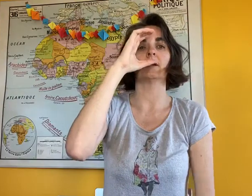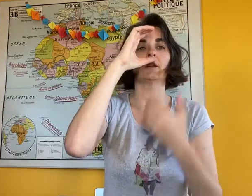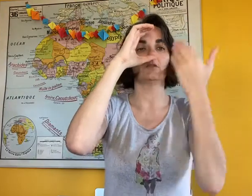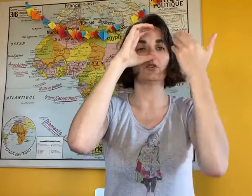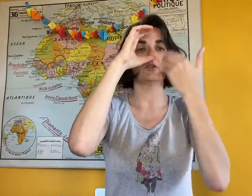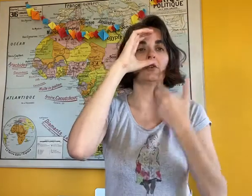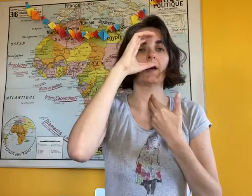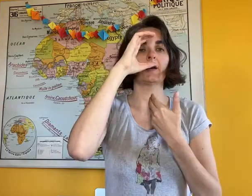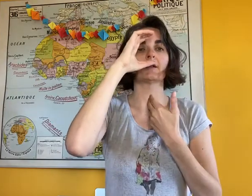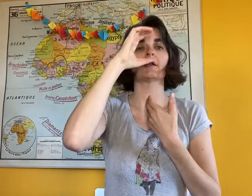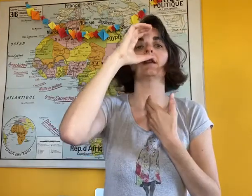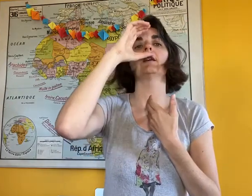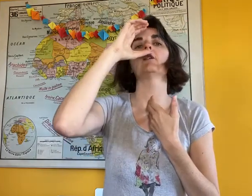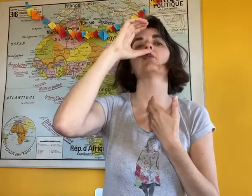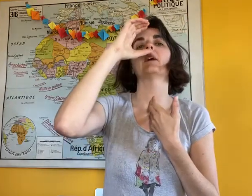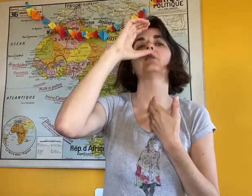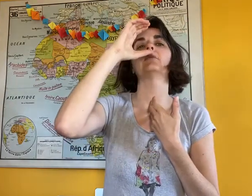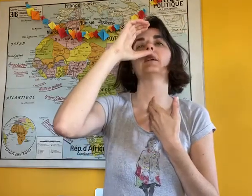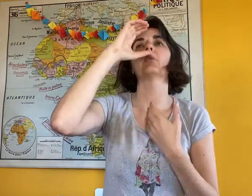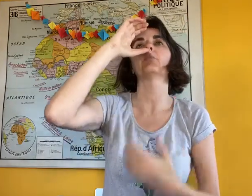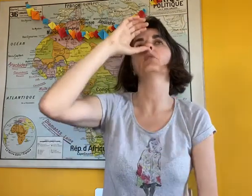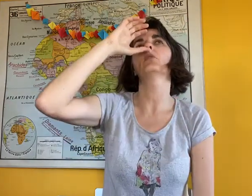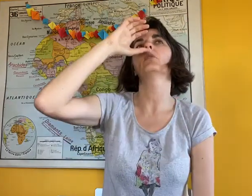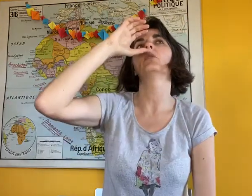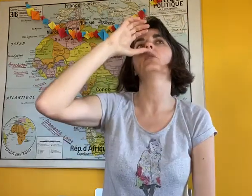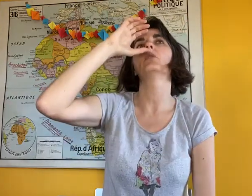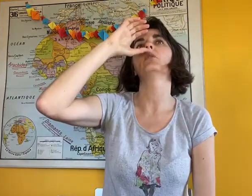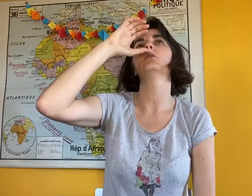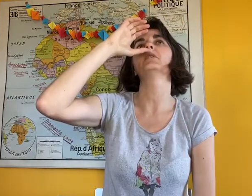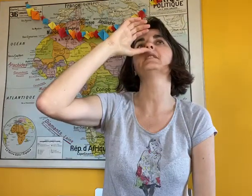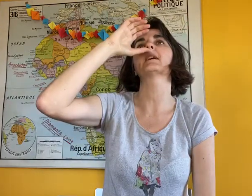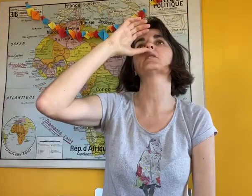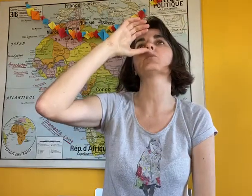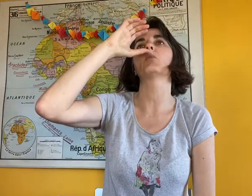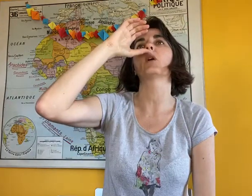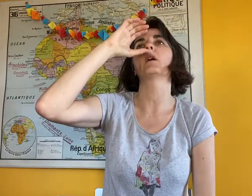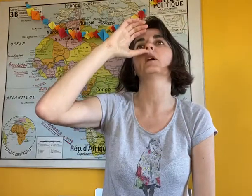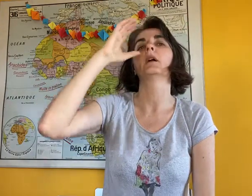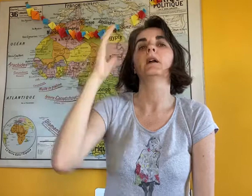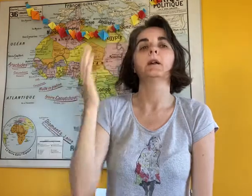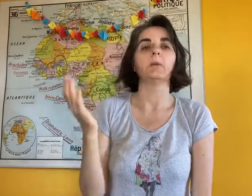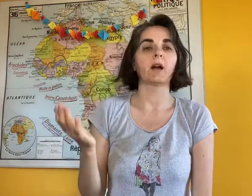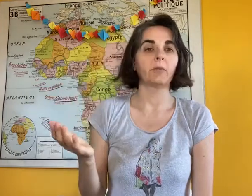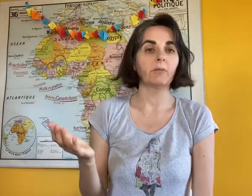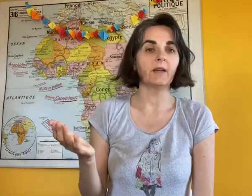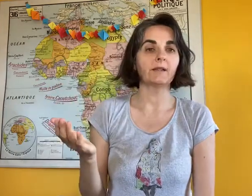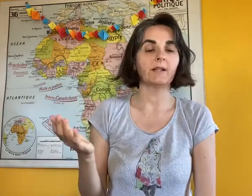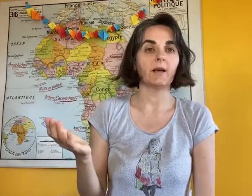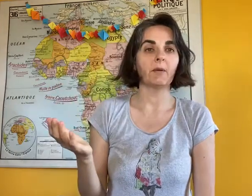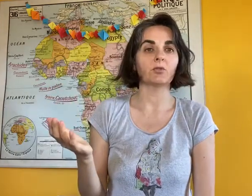in our axis and we will lift our faces a little to drink. For a baby, it's the same thing,